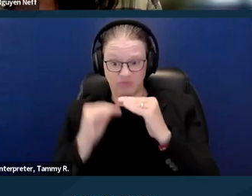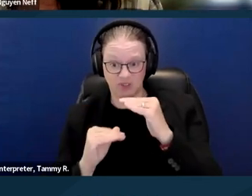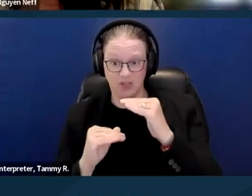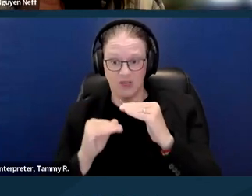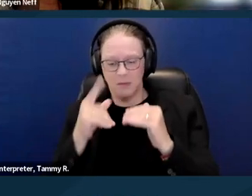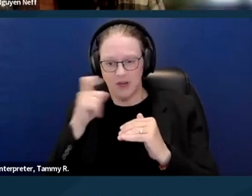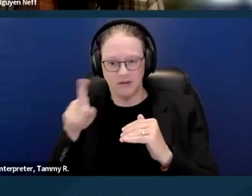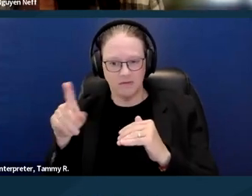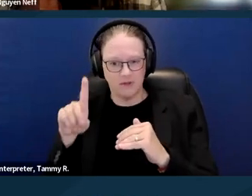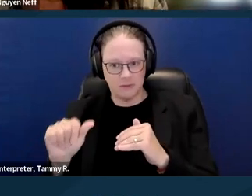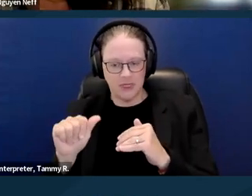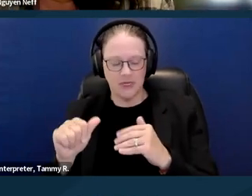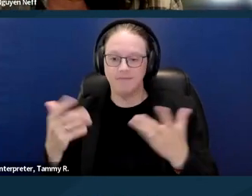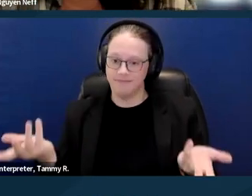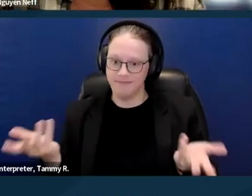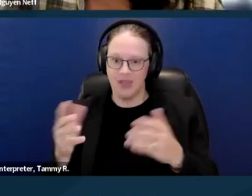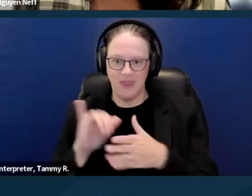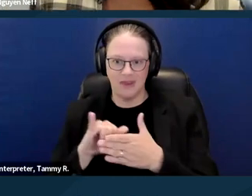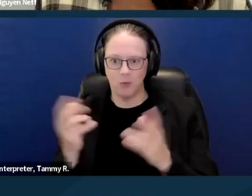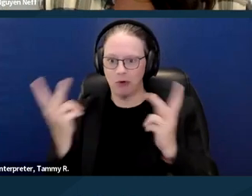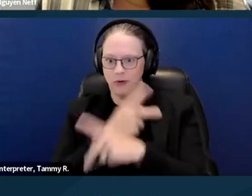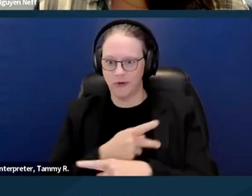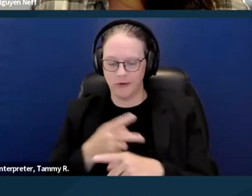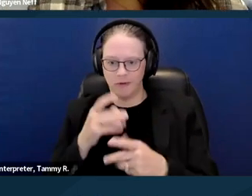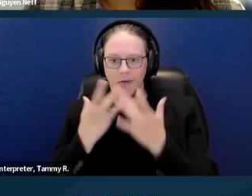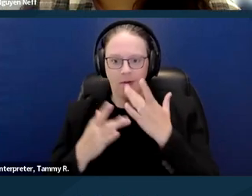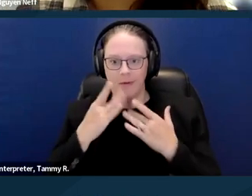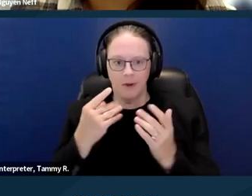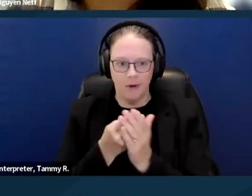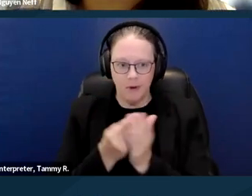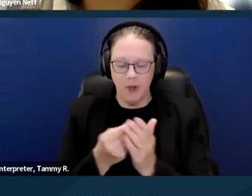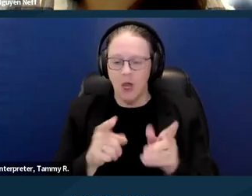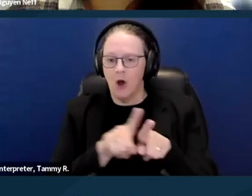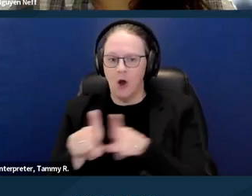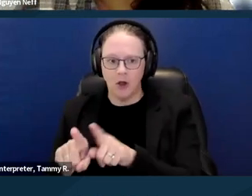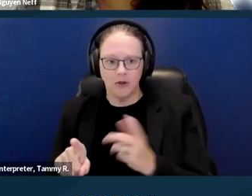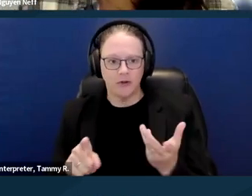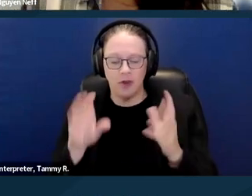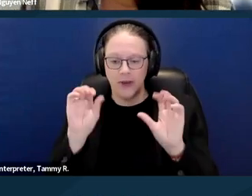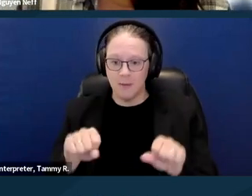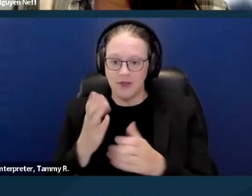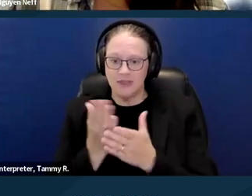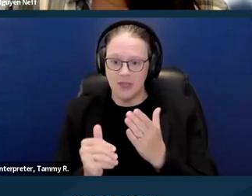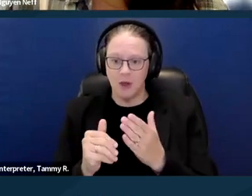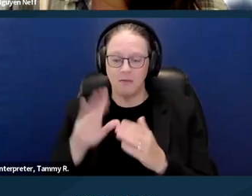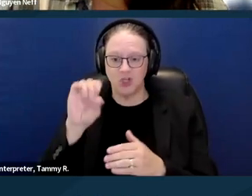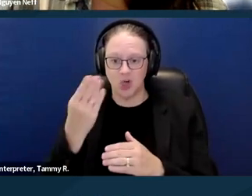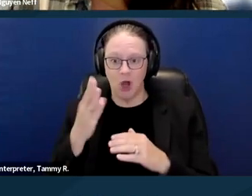There can often also be some job instability when you're a person with a disability, you know,